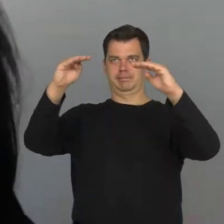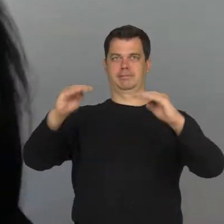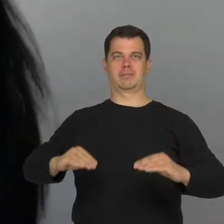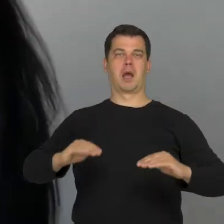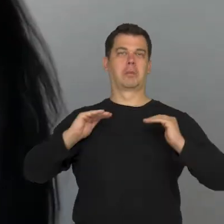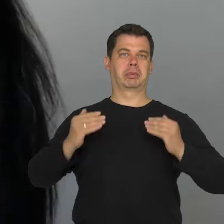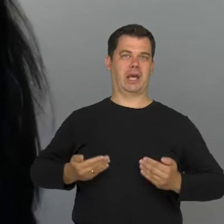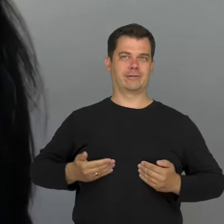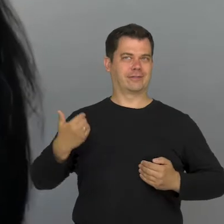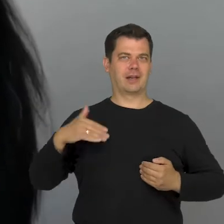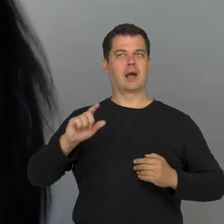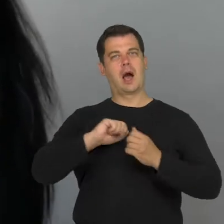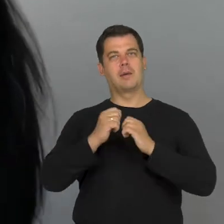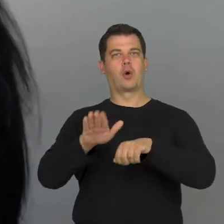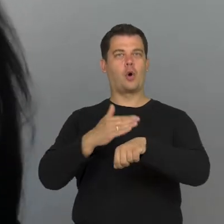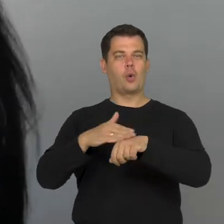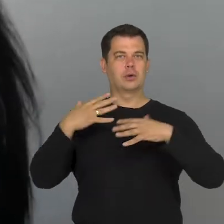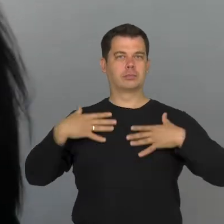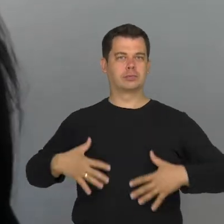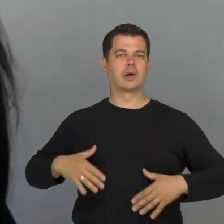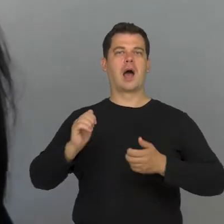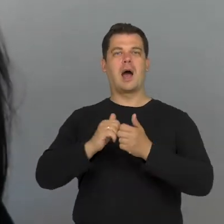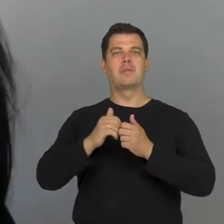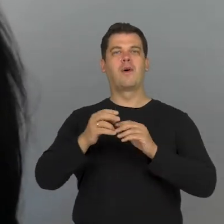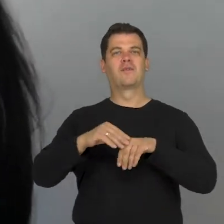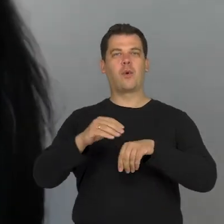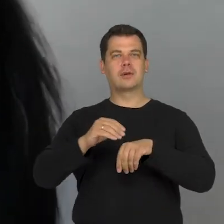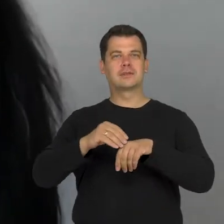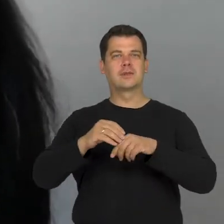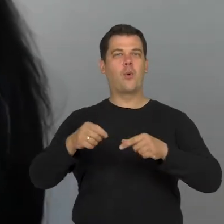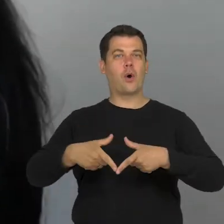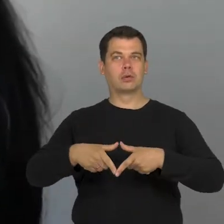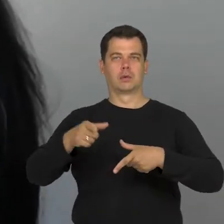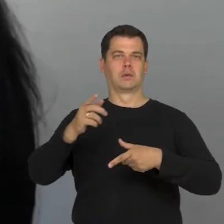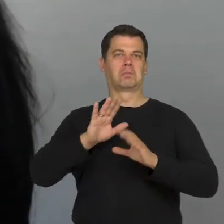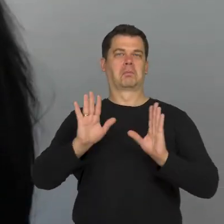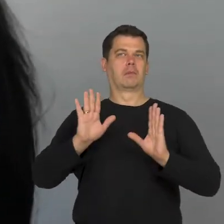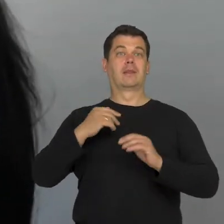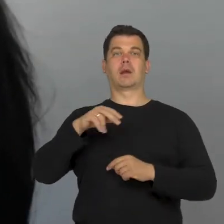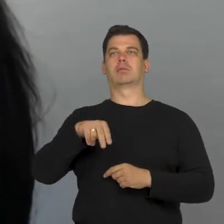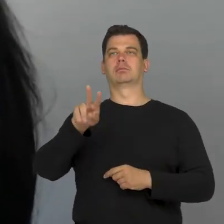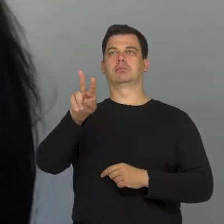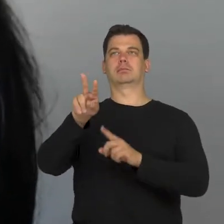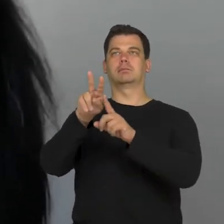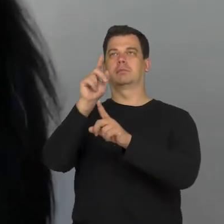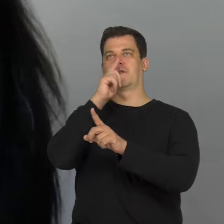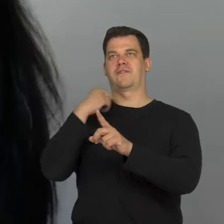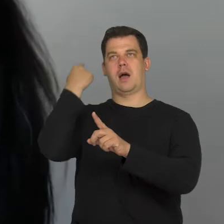naked body, public hair and by this, they say more about the things they don't want to see